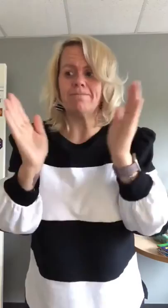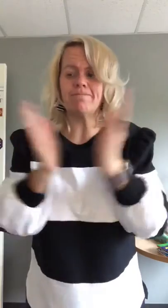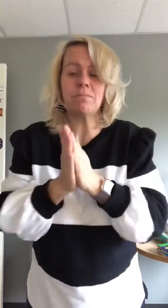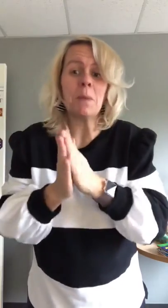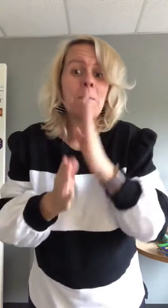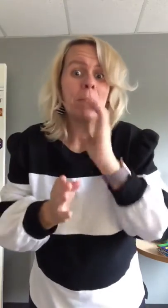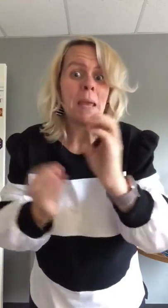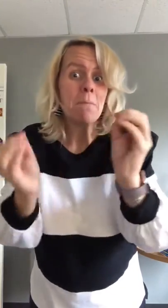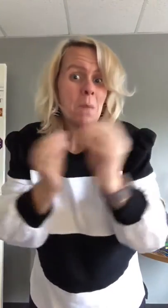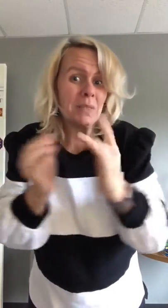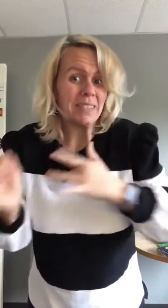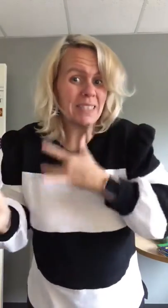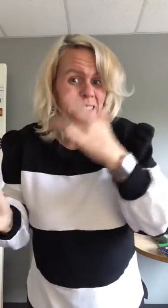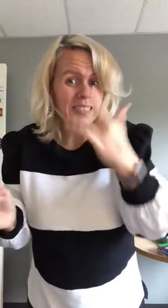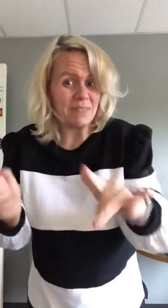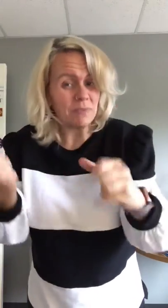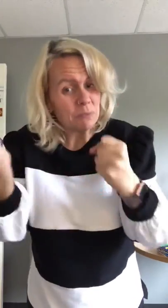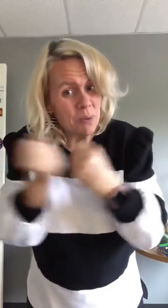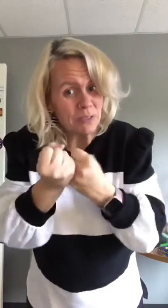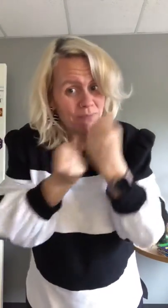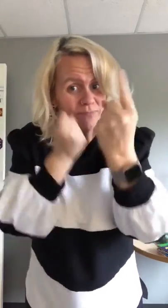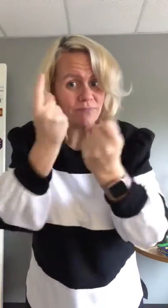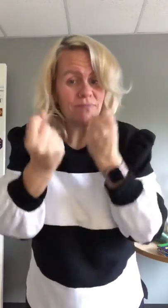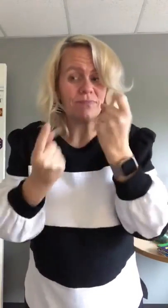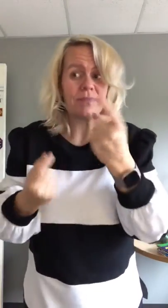Be more sensitive, supportive, and understandable